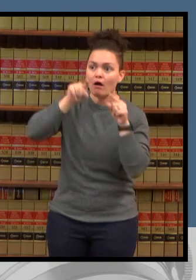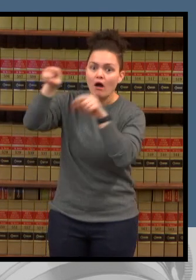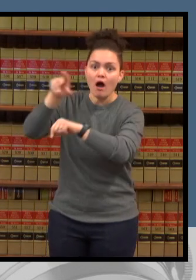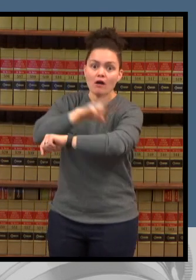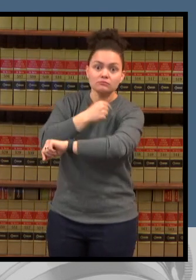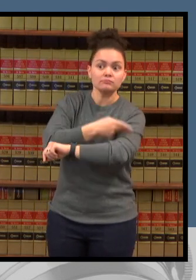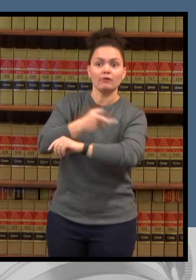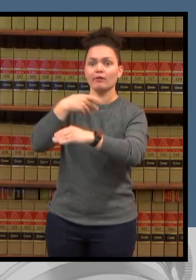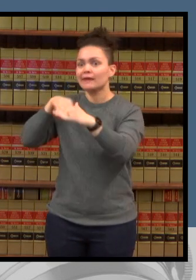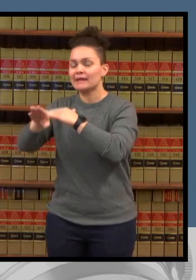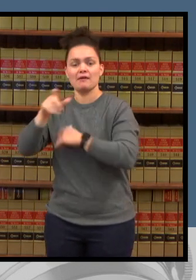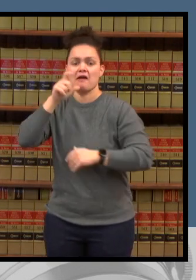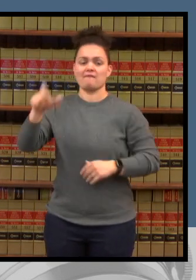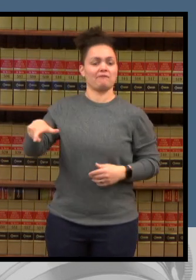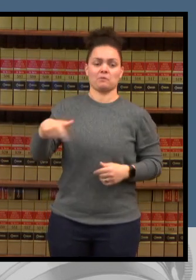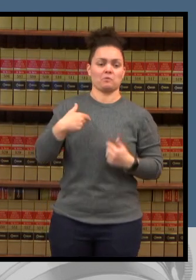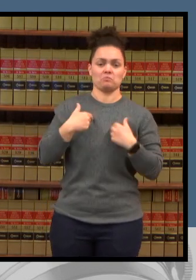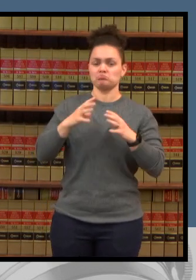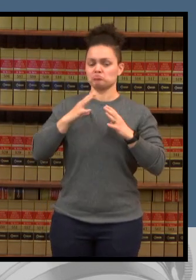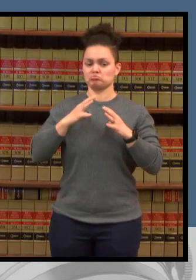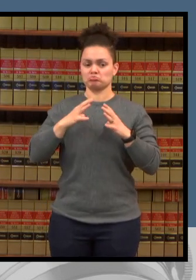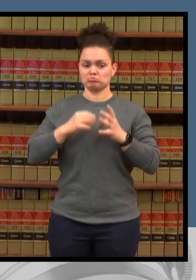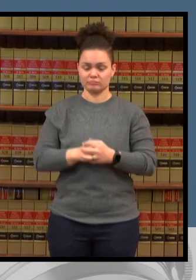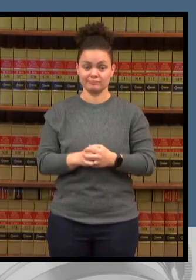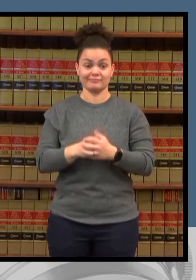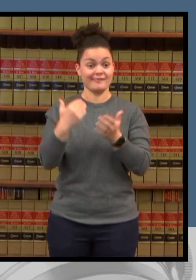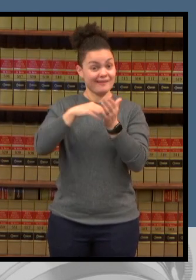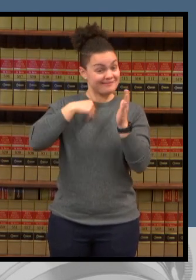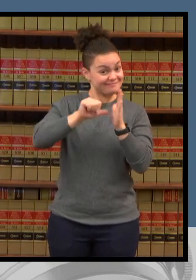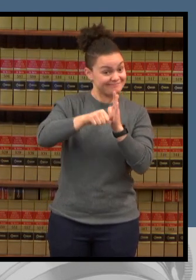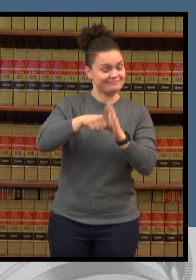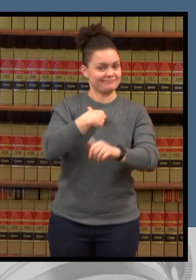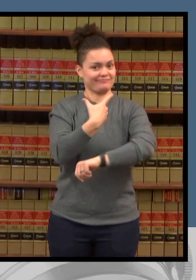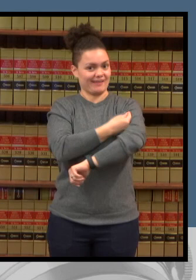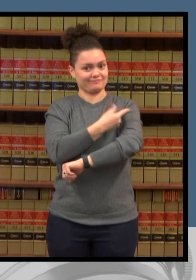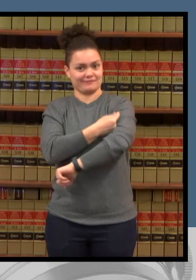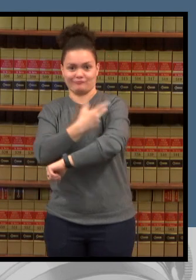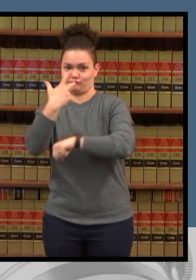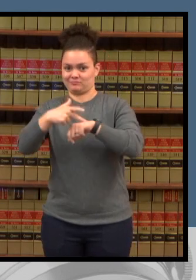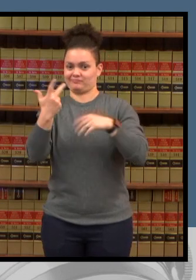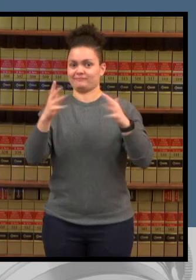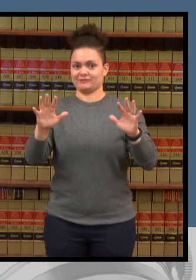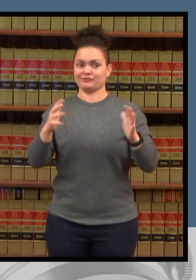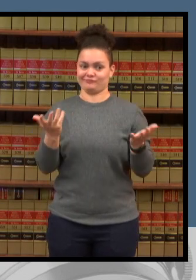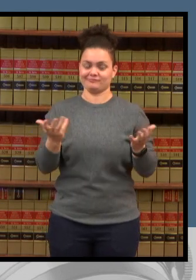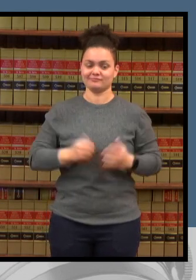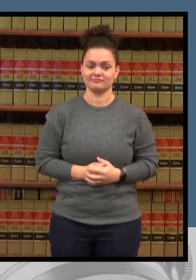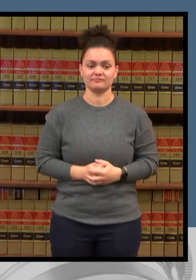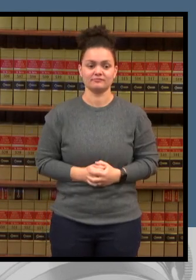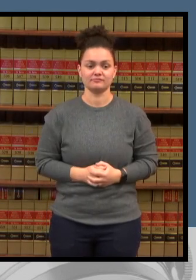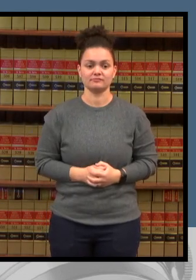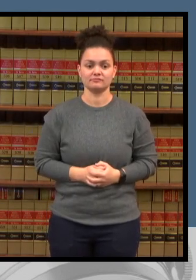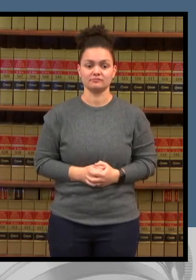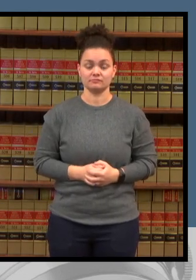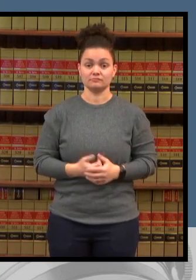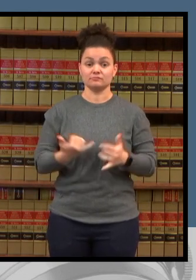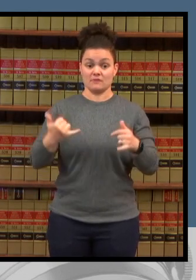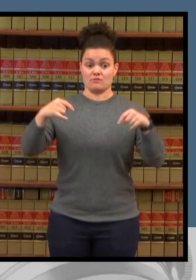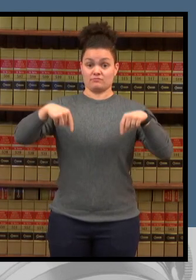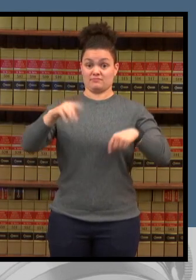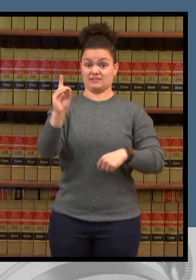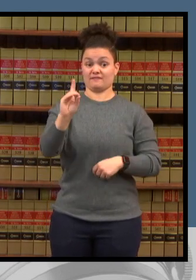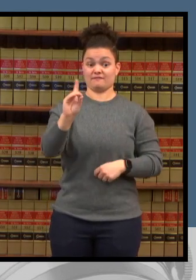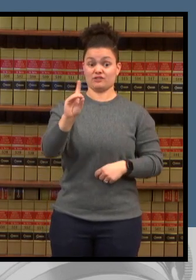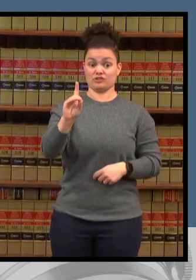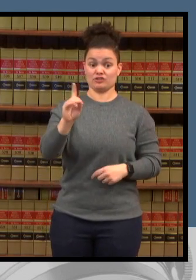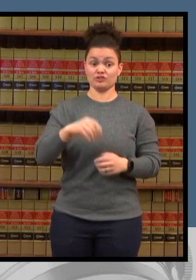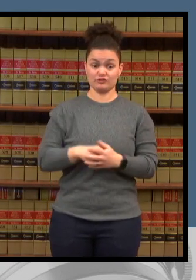to the fact that i was fully vaccinated right now in denver our seven day average case rate is 1 000